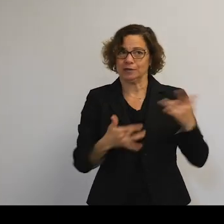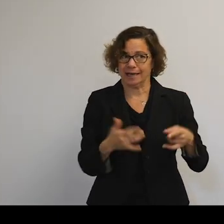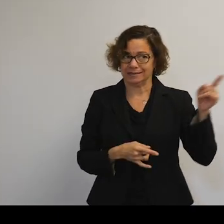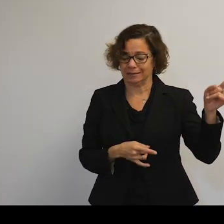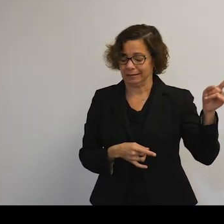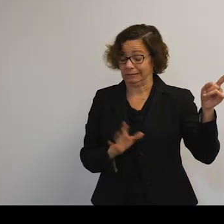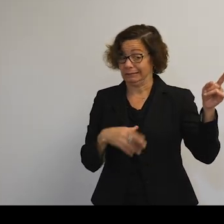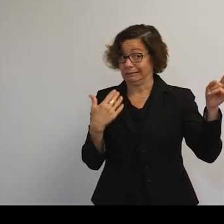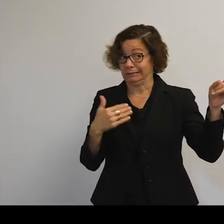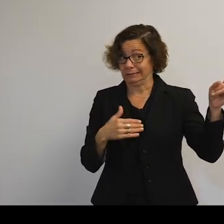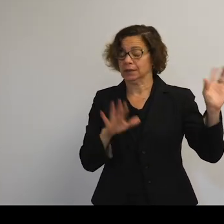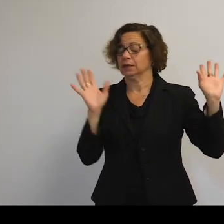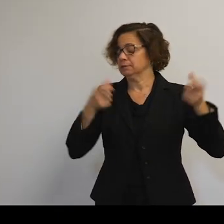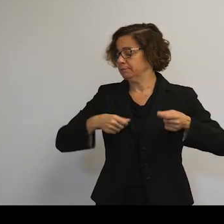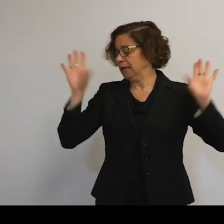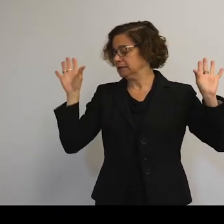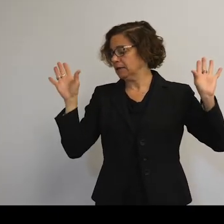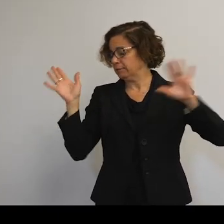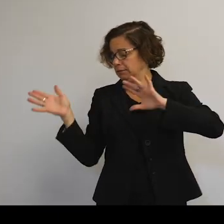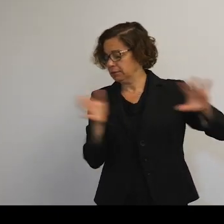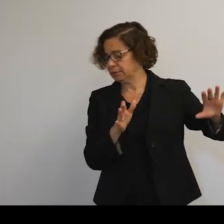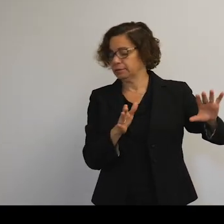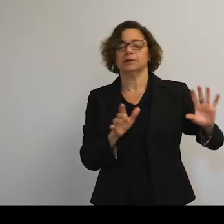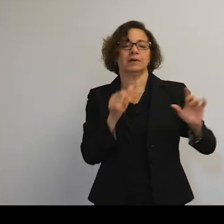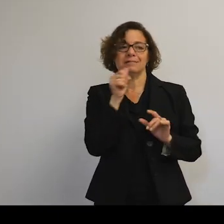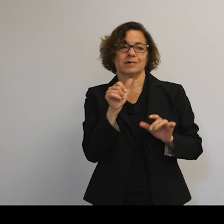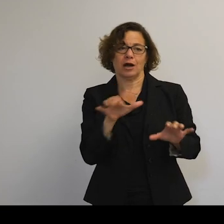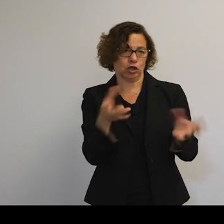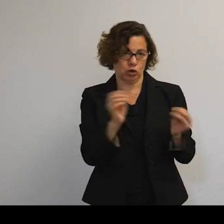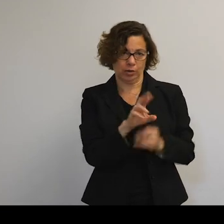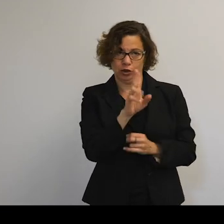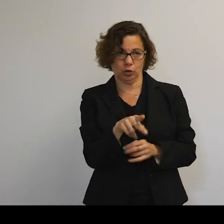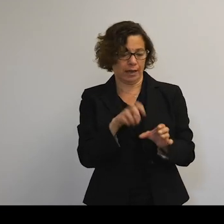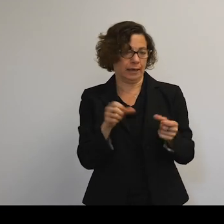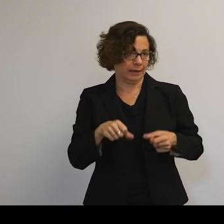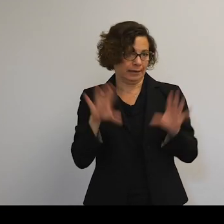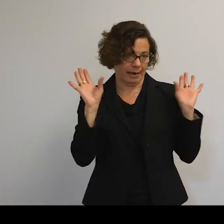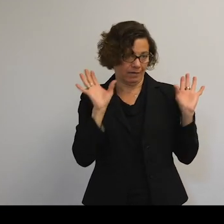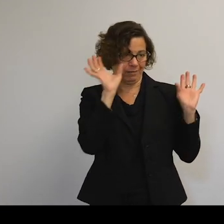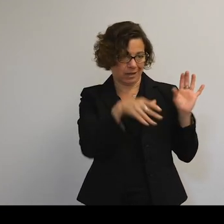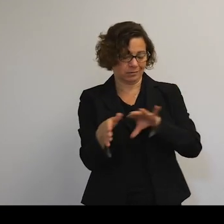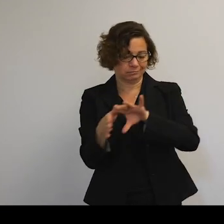We're not going to carry on doing that. We'll let the US do a link of that. So then 1978--